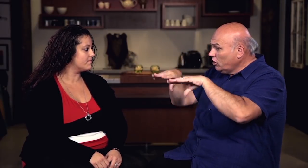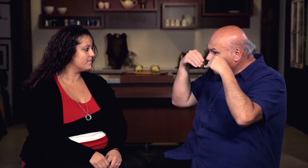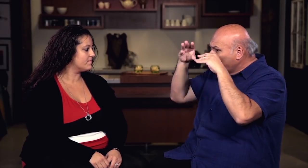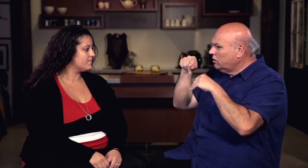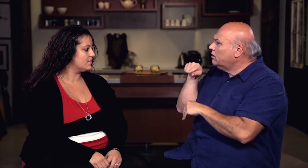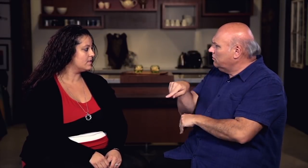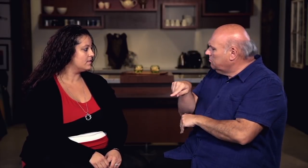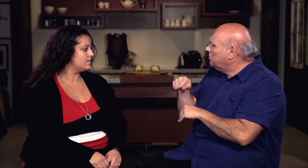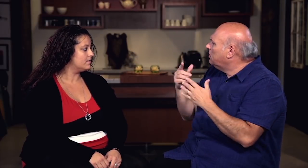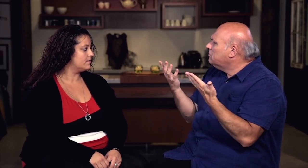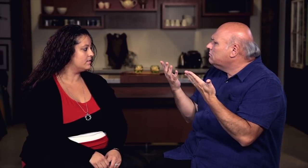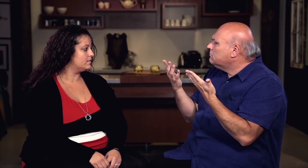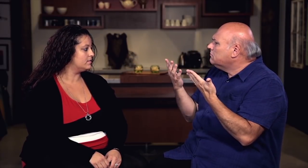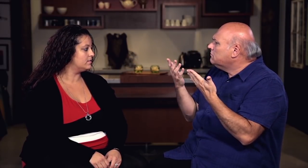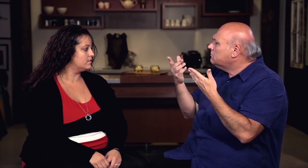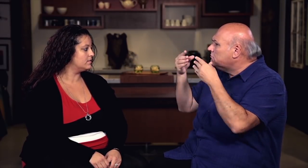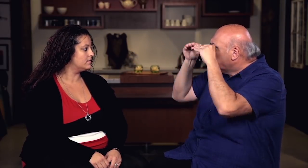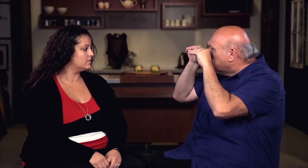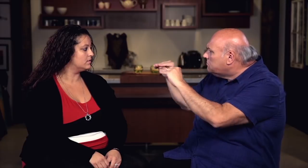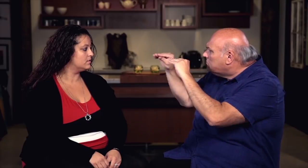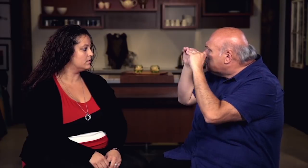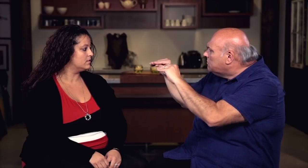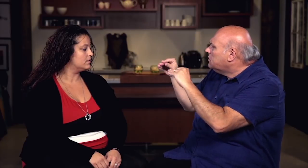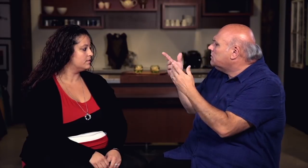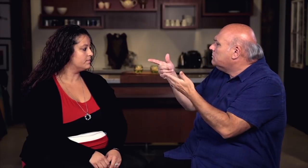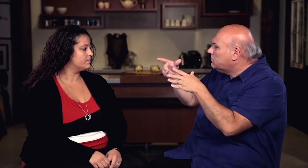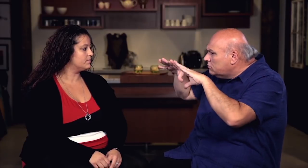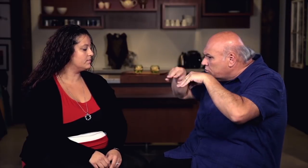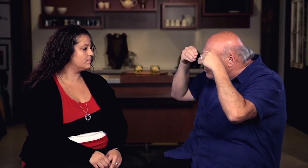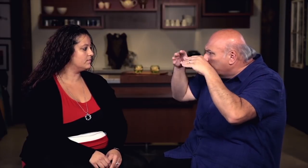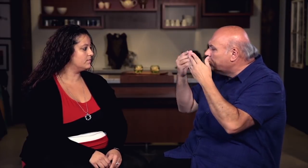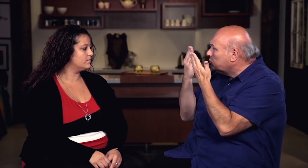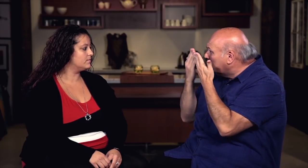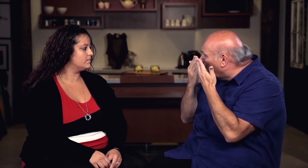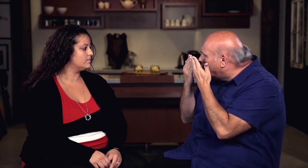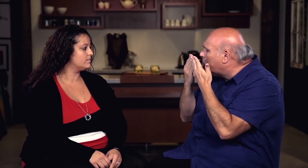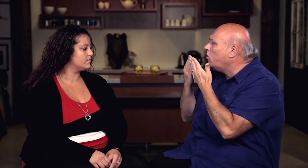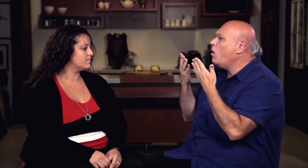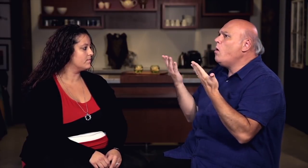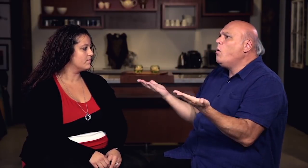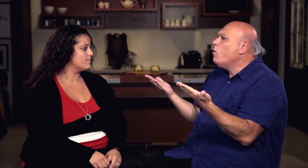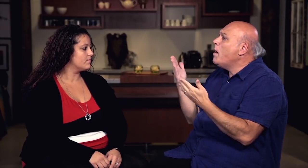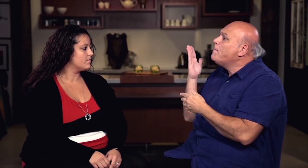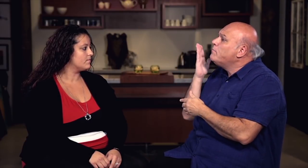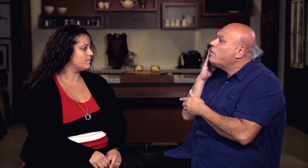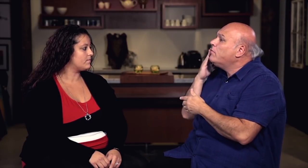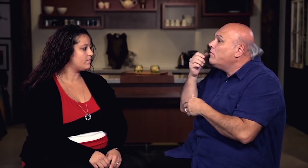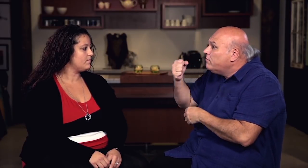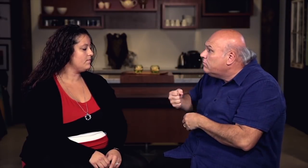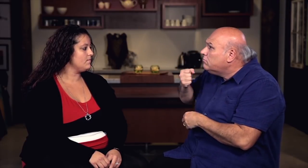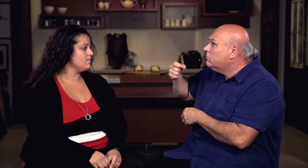did you learn to bake? Did you take classes, study from books or by watching your